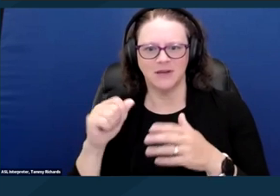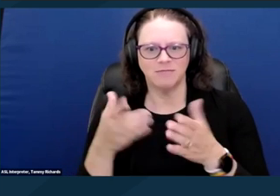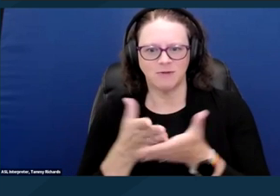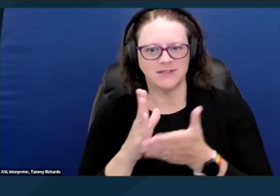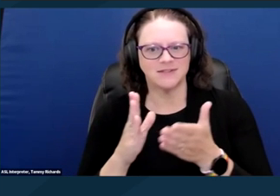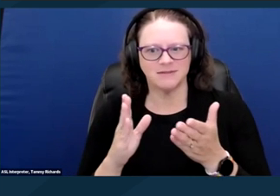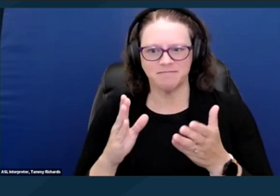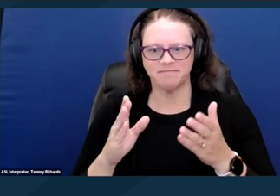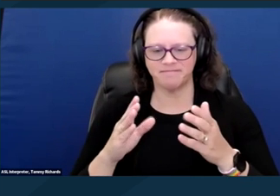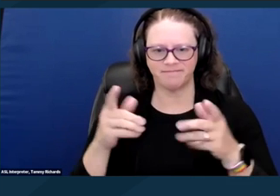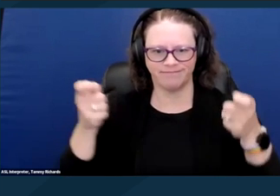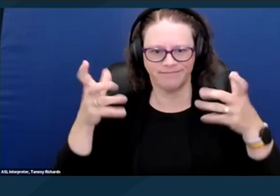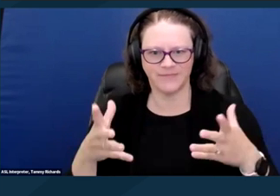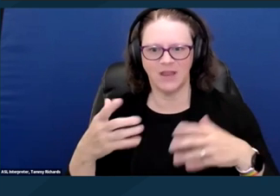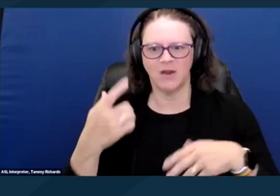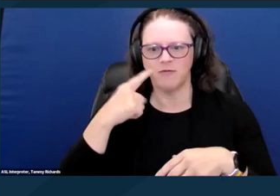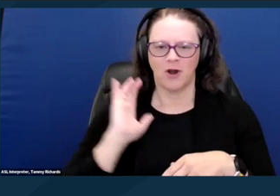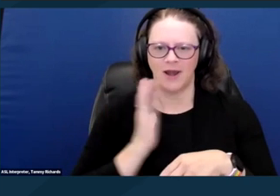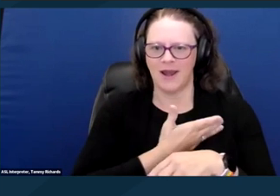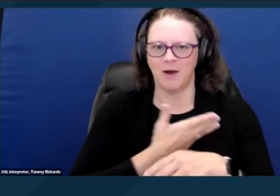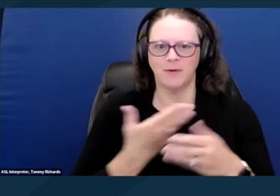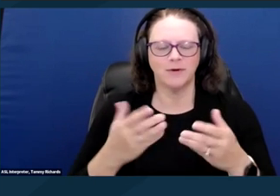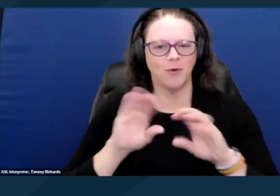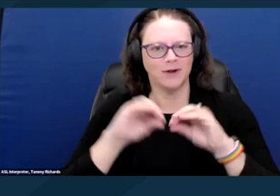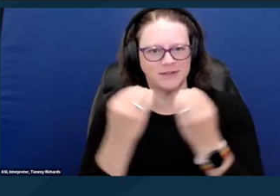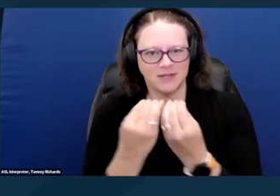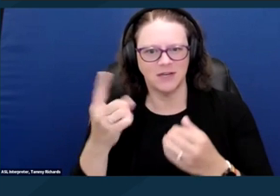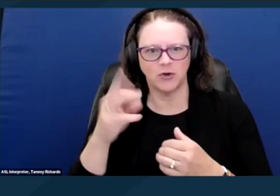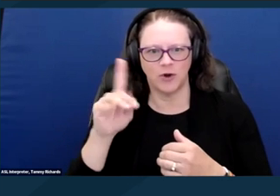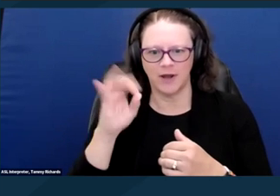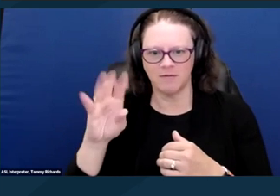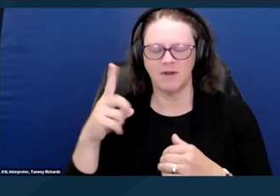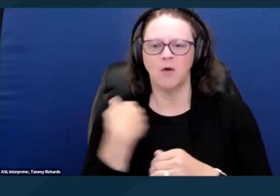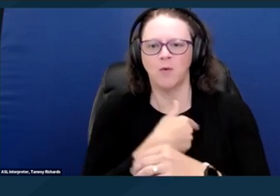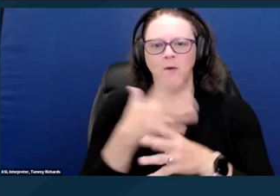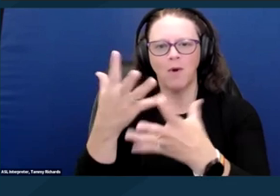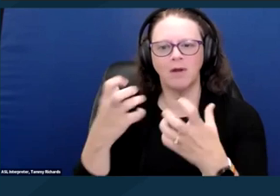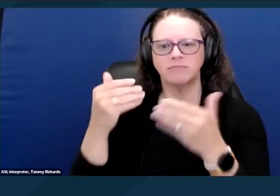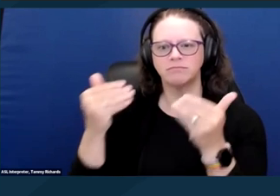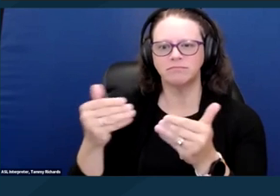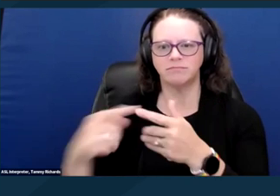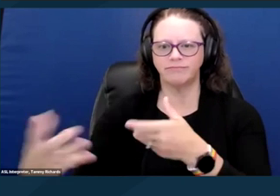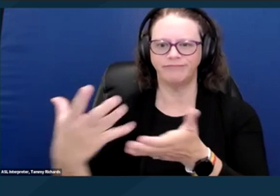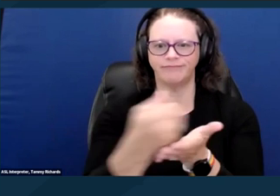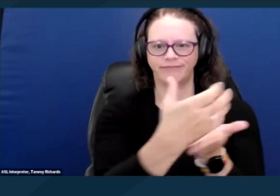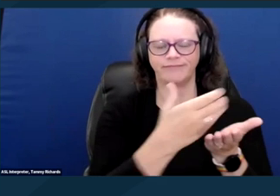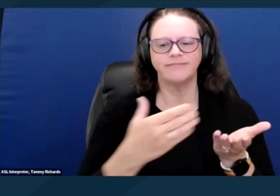and we are focused on the securement and advancement of the rights of disabled and multiply marginalized people.